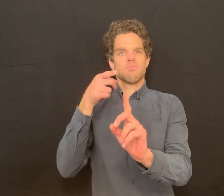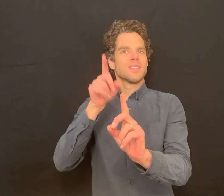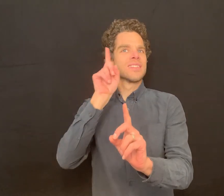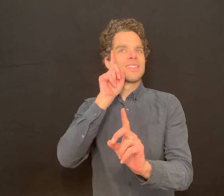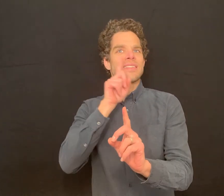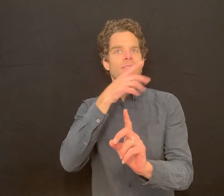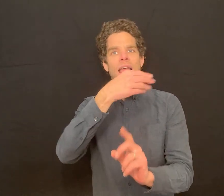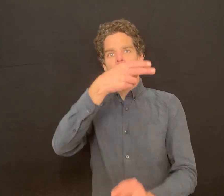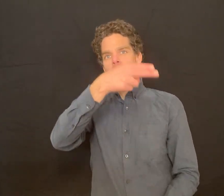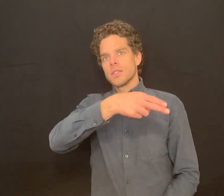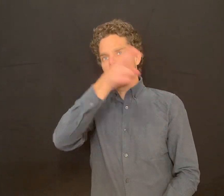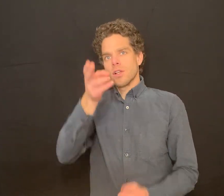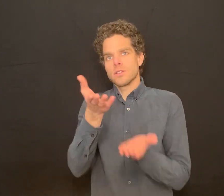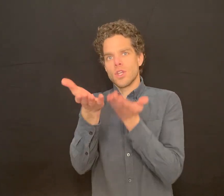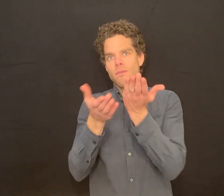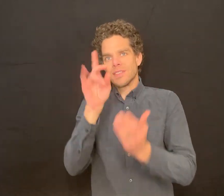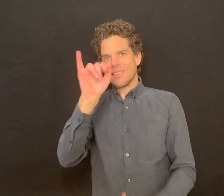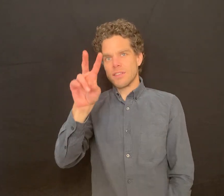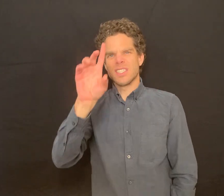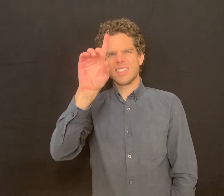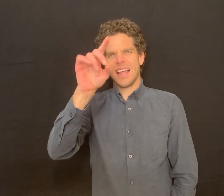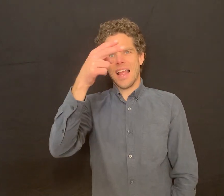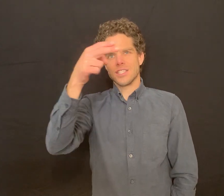Deaf and Hard of Hearing Services Division